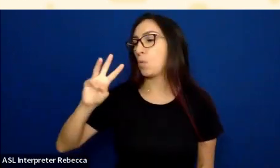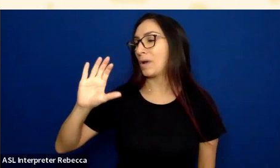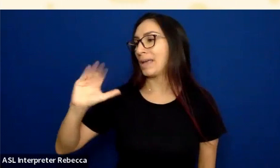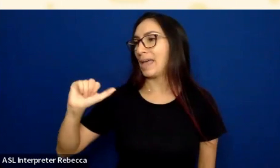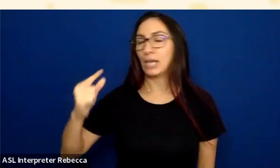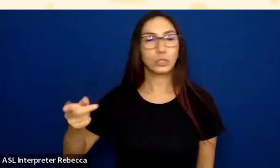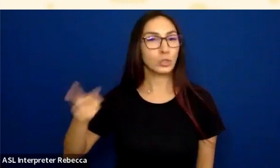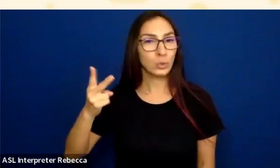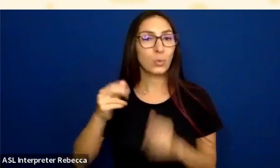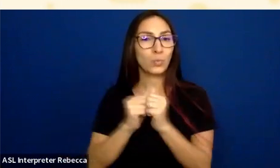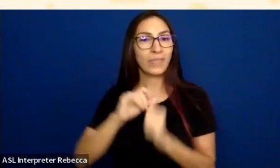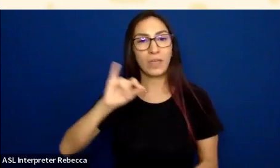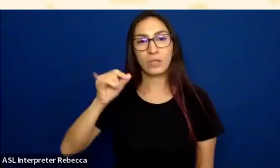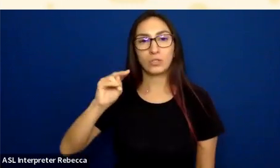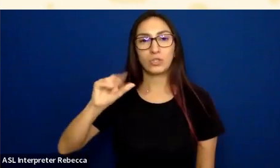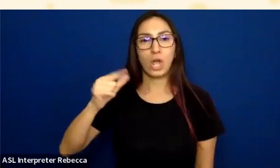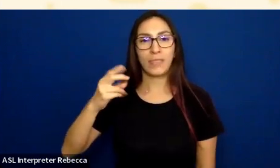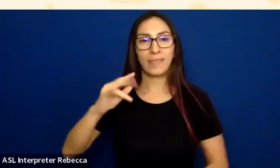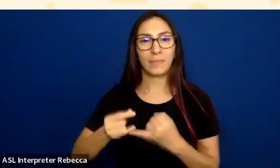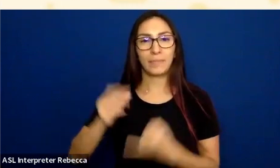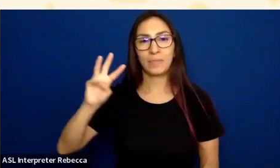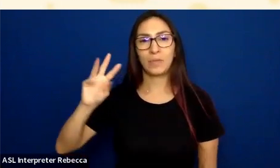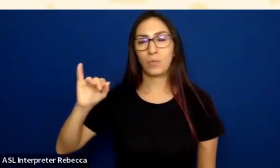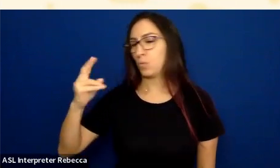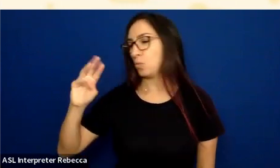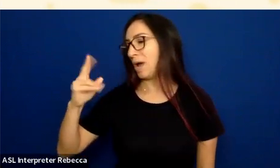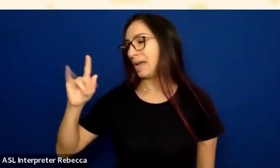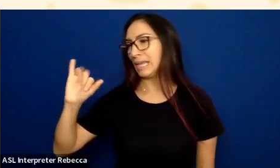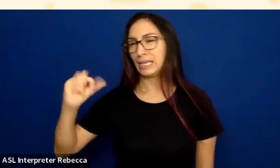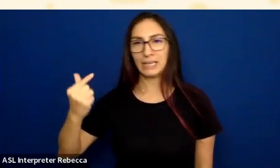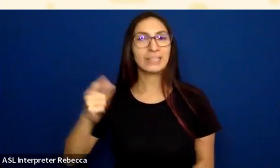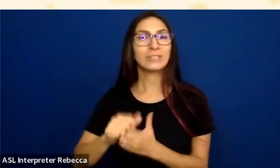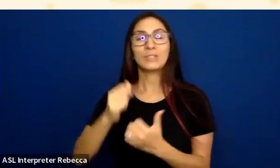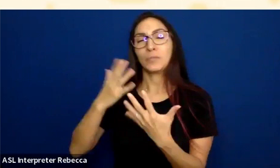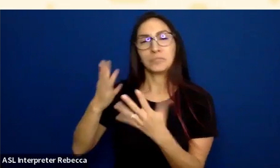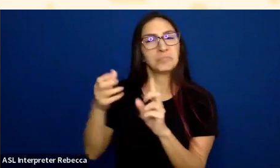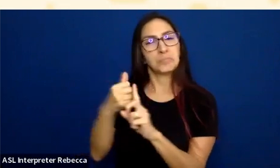A little background on Jon. Jon is the Director of Training at WebAIM.